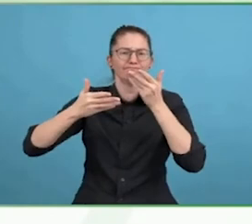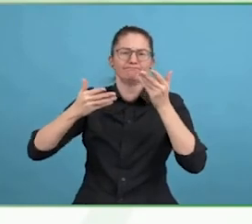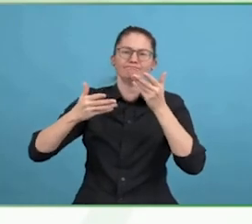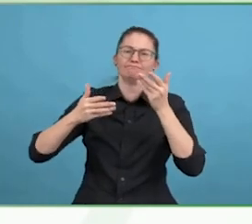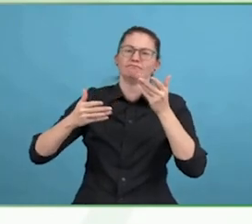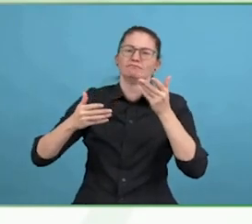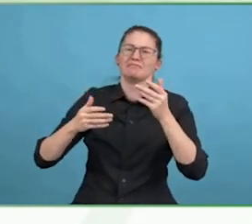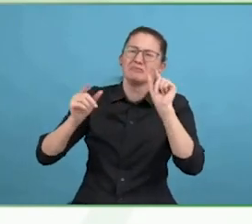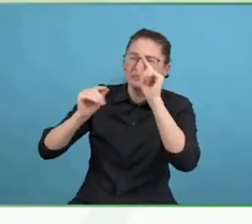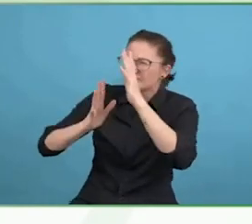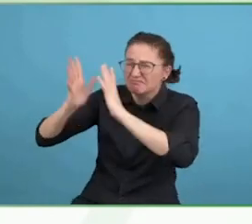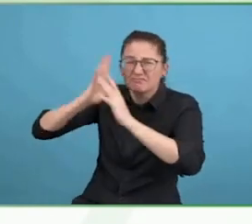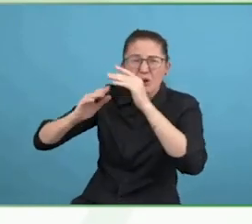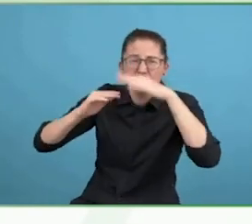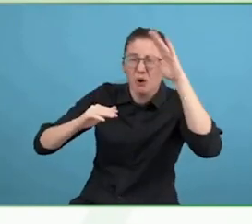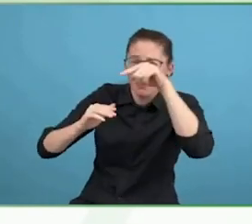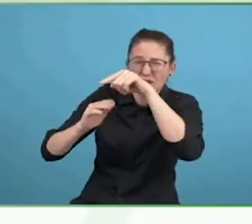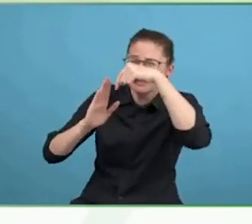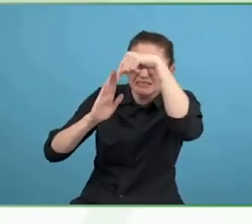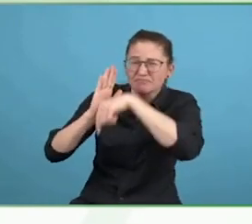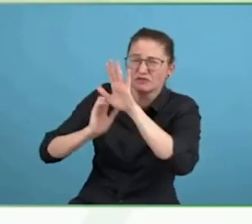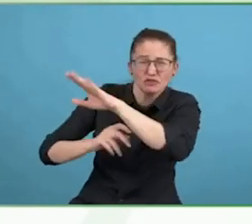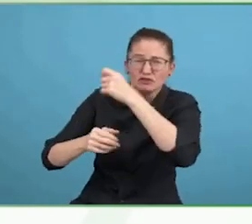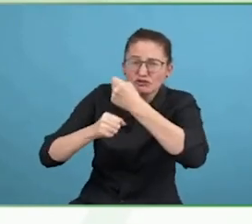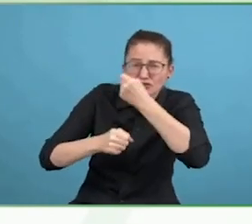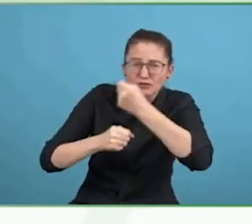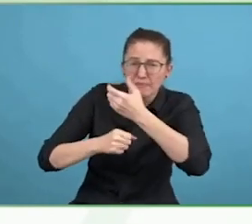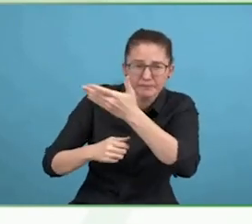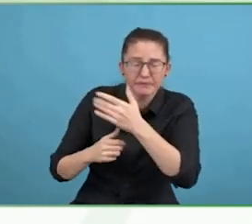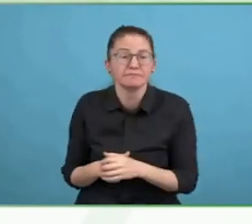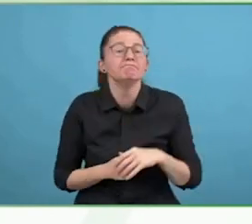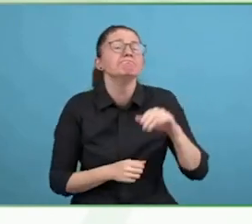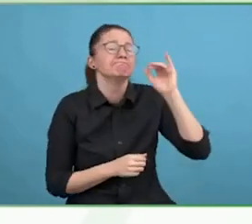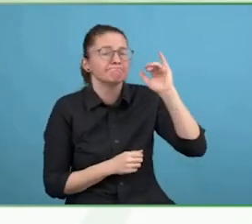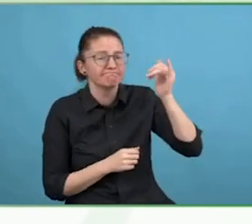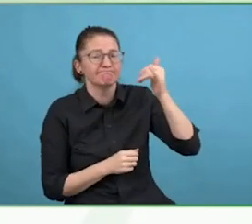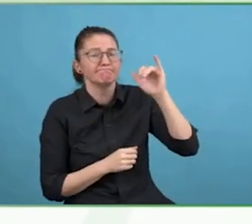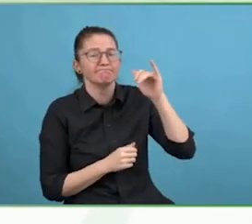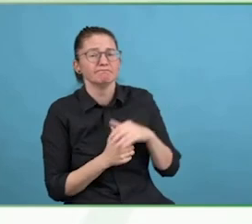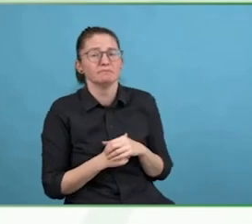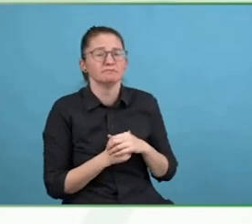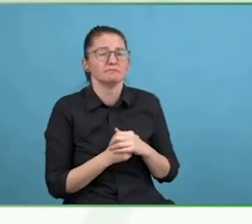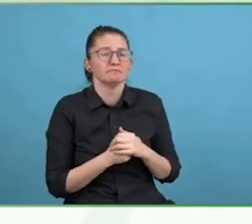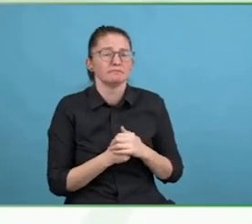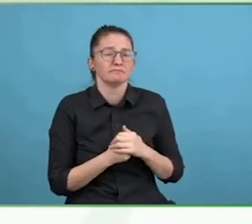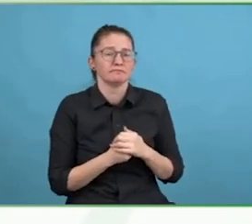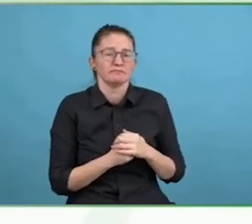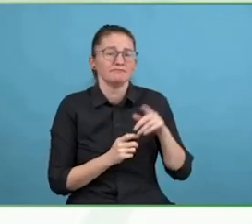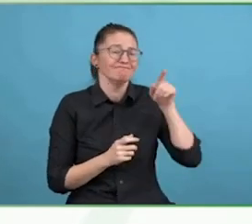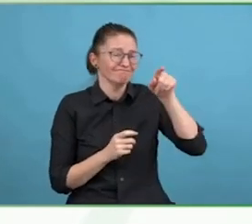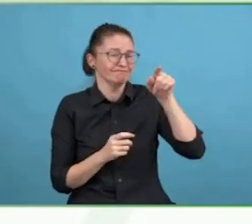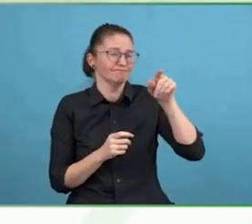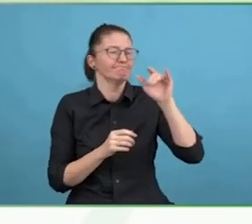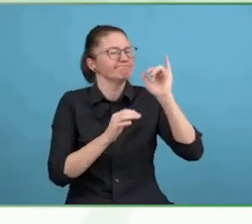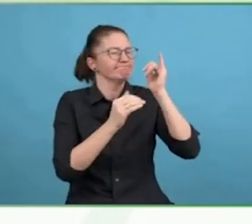I see my role as a connector, really. The two roles are storytelling, to represent those within conflict, and